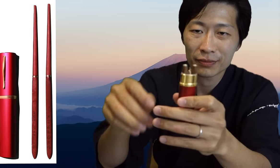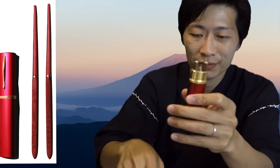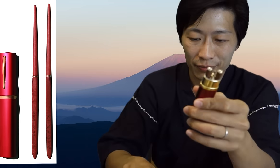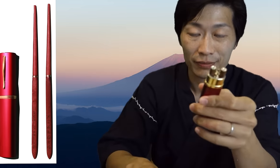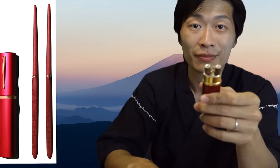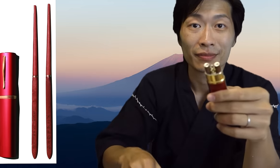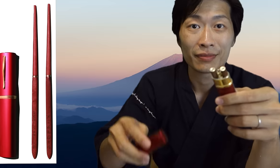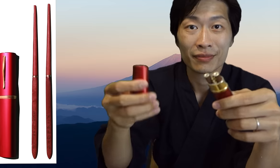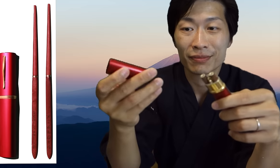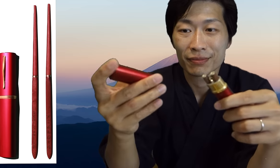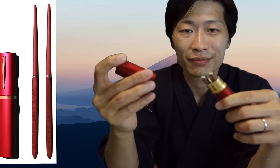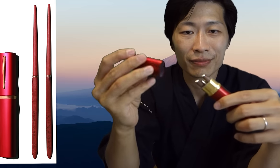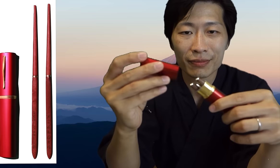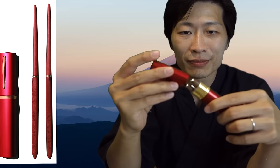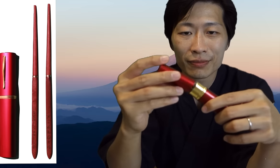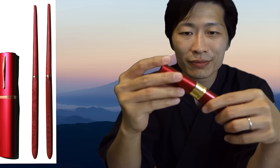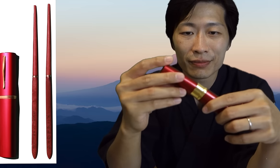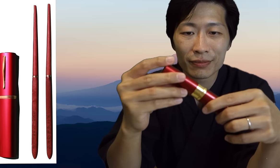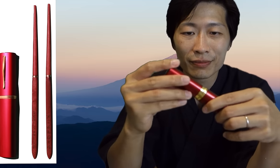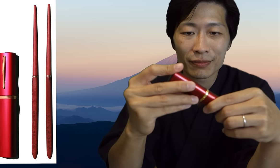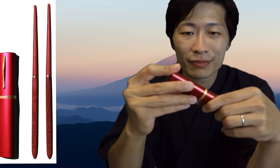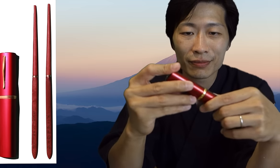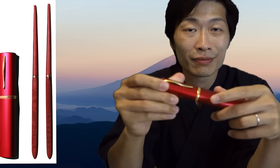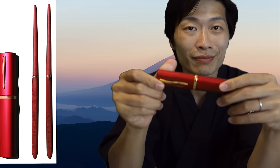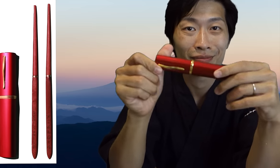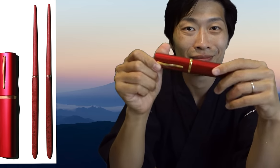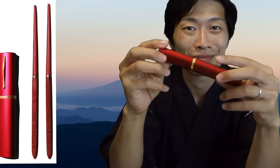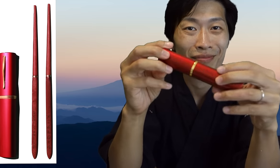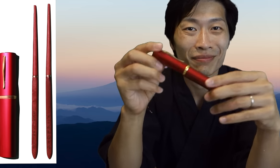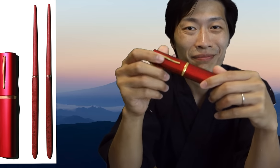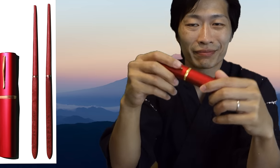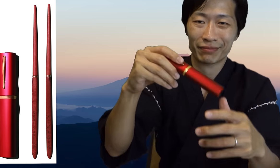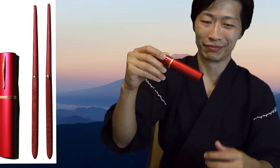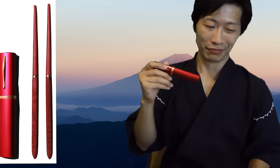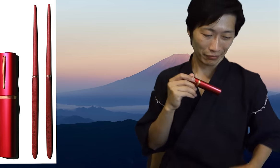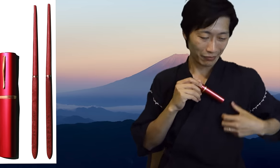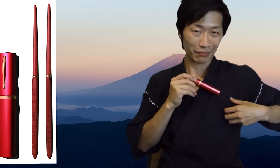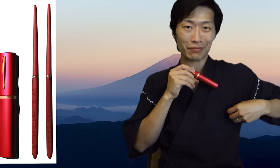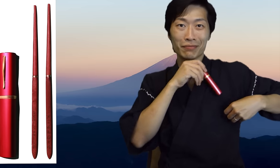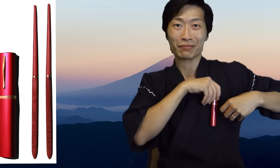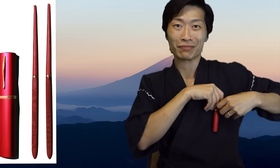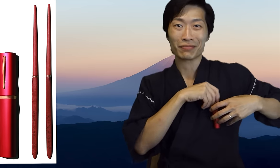like so so you can take it with you ever